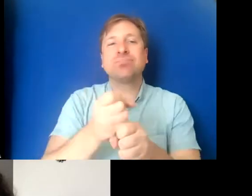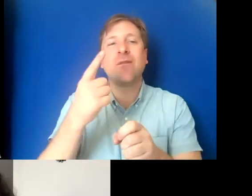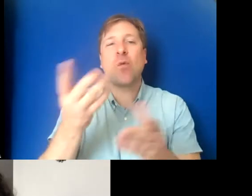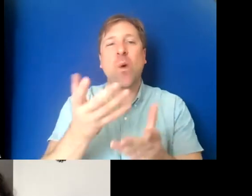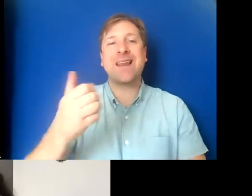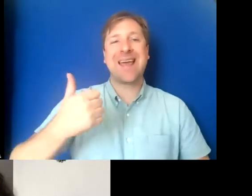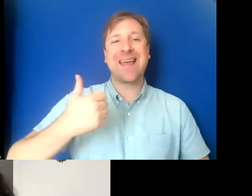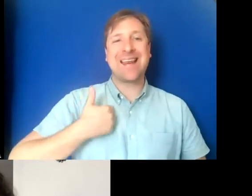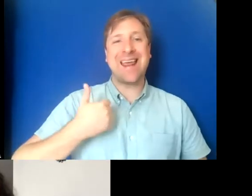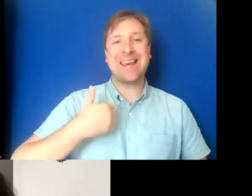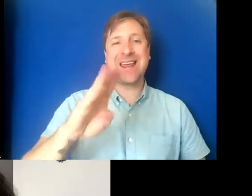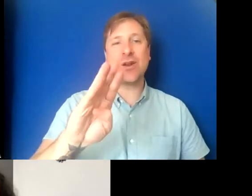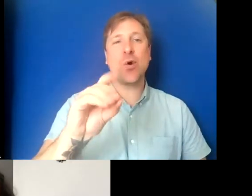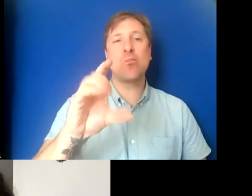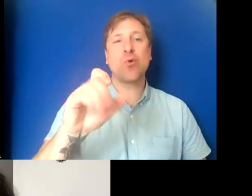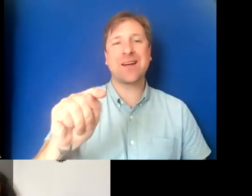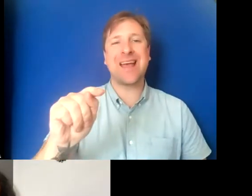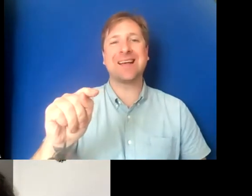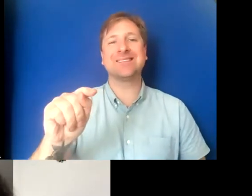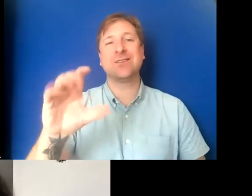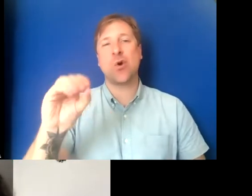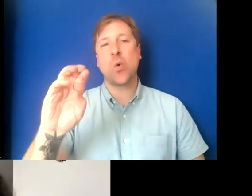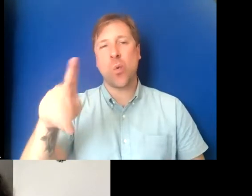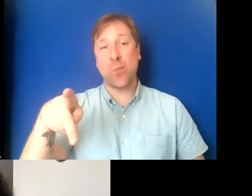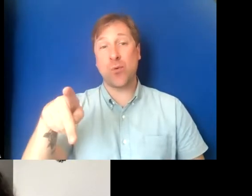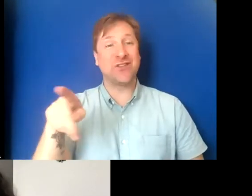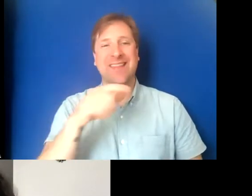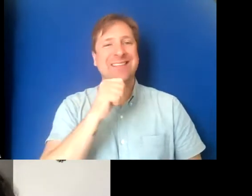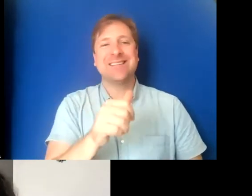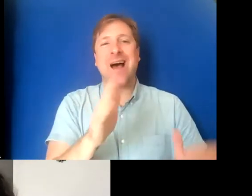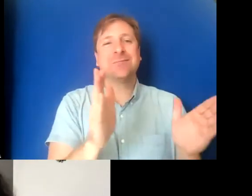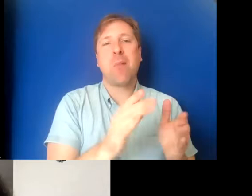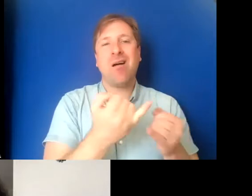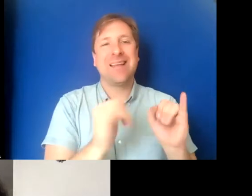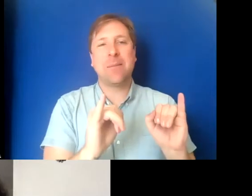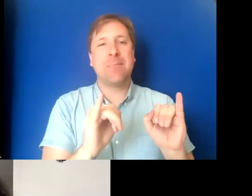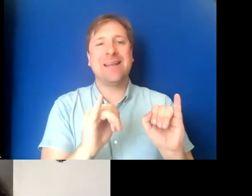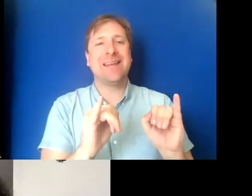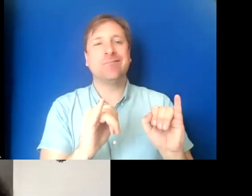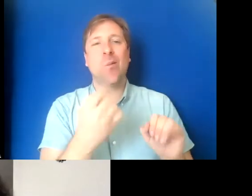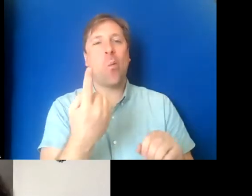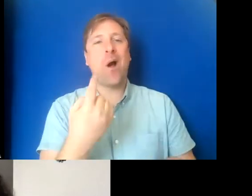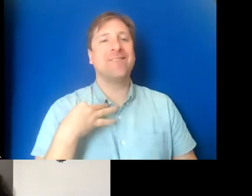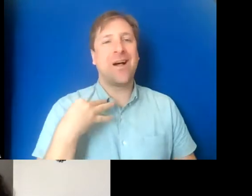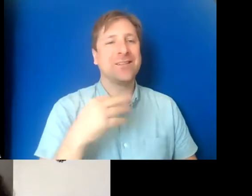This is not a homegrown shortwave radio station with one volunteer. It's a big national channel.